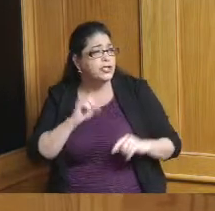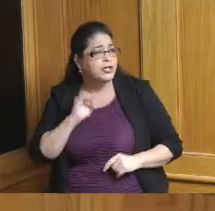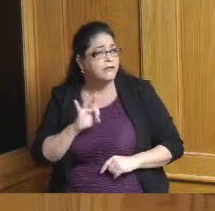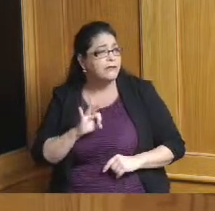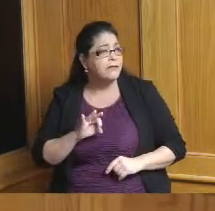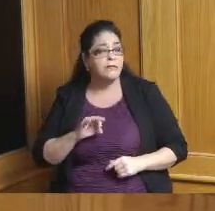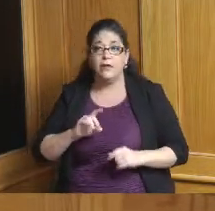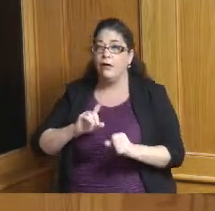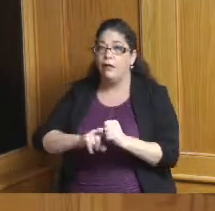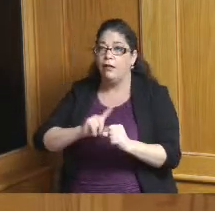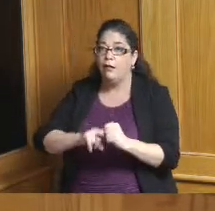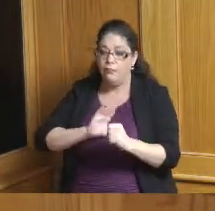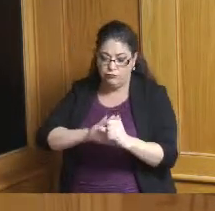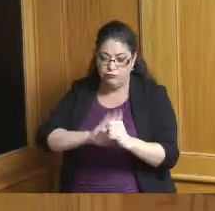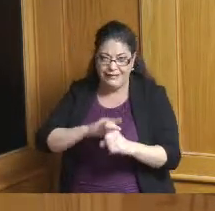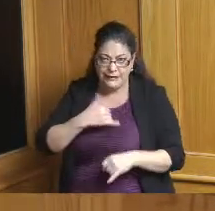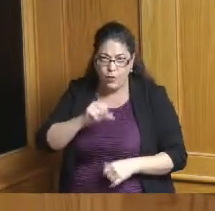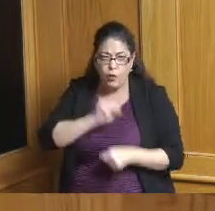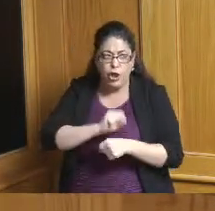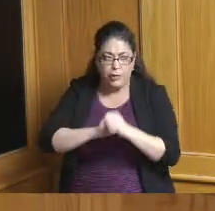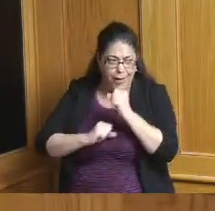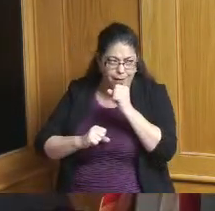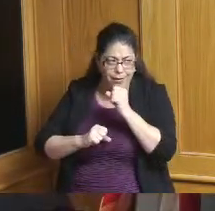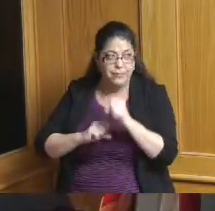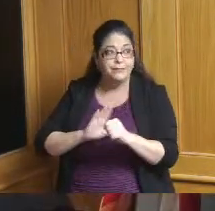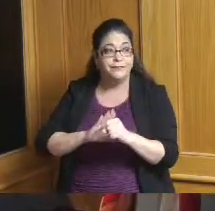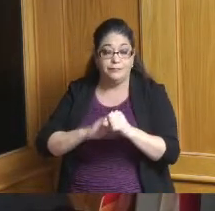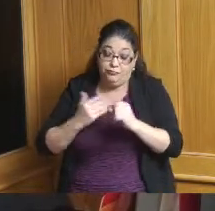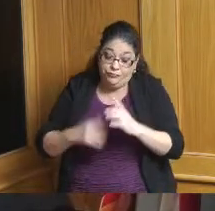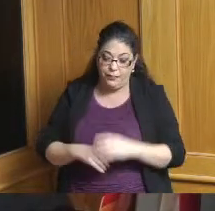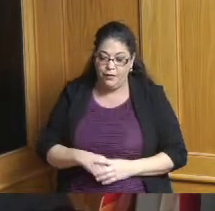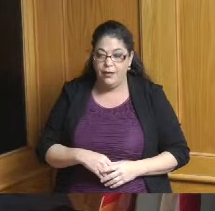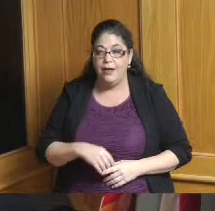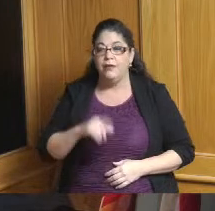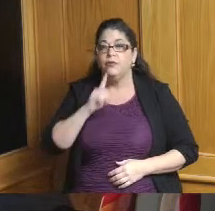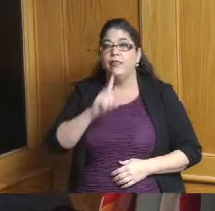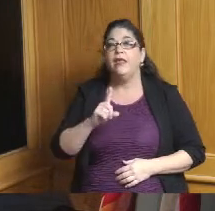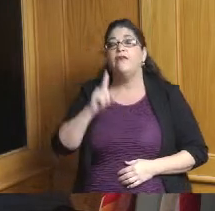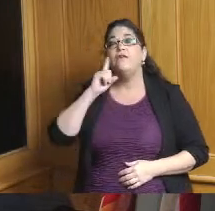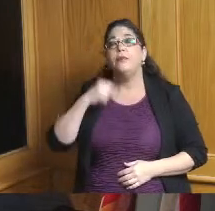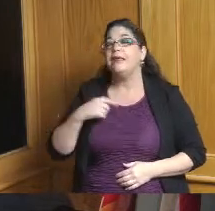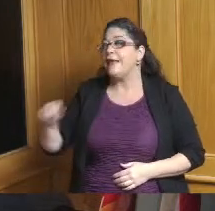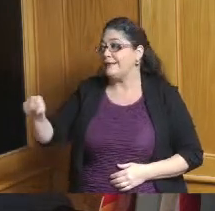I'm not sure if this is working real well for me but Commissioner yes this is part of that